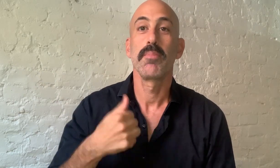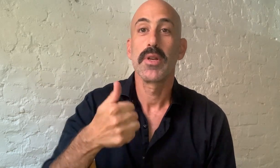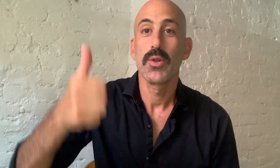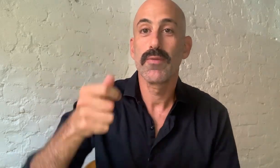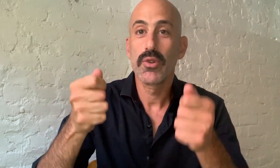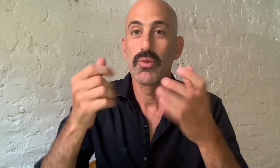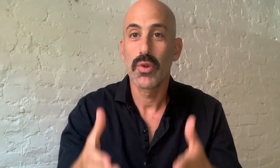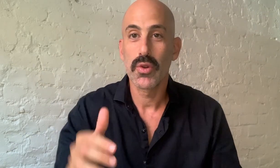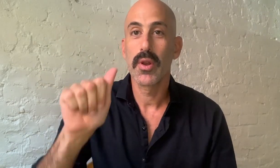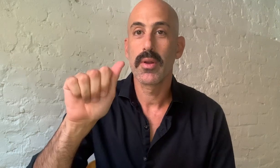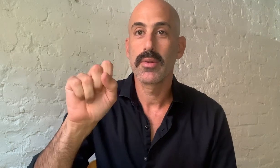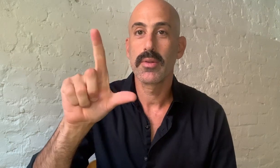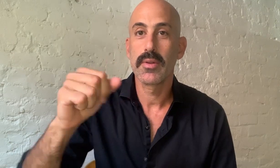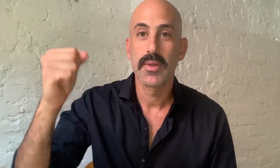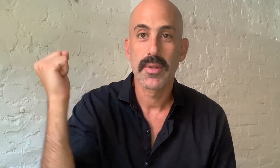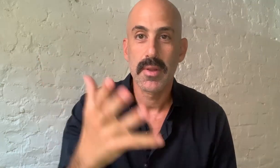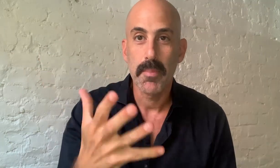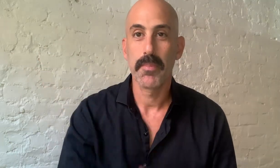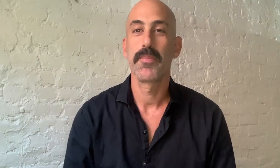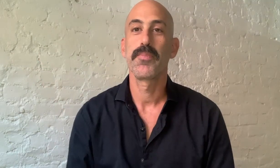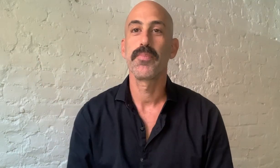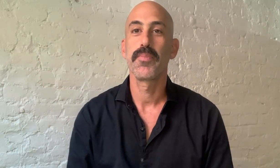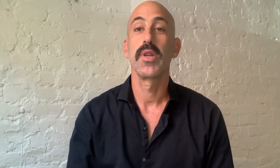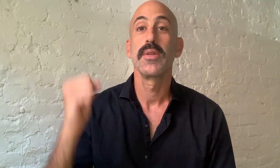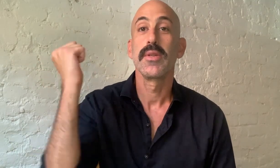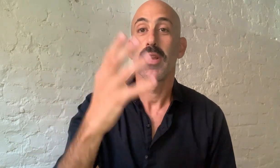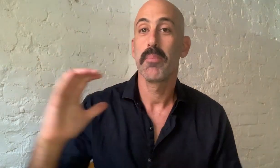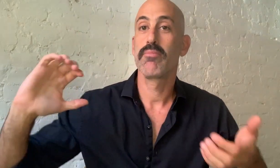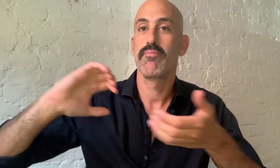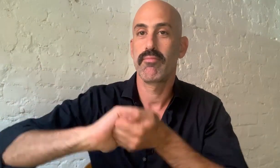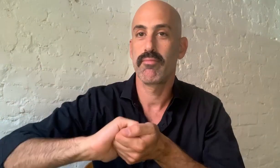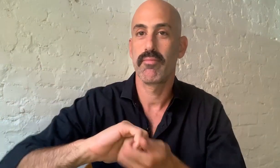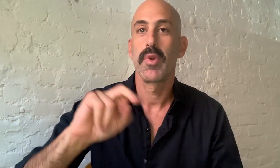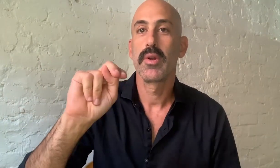the executive director of ASL Slam. ASL Slam has partnered with